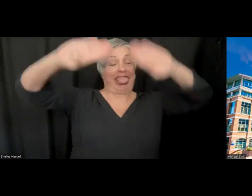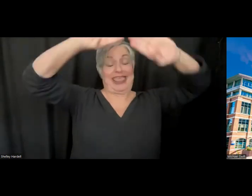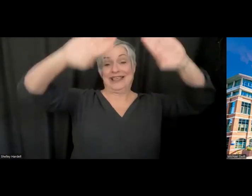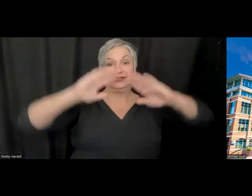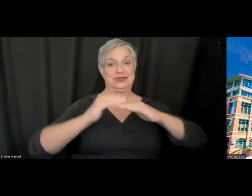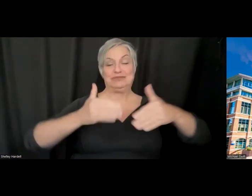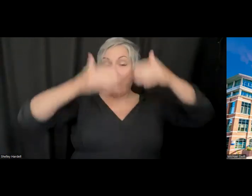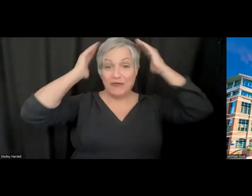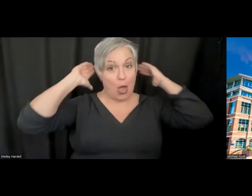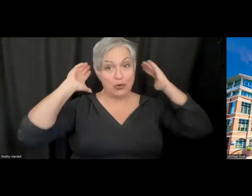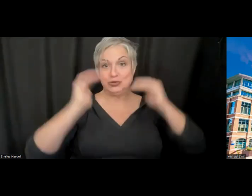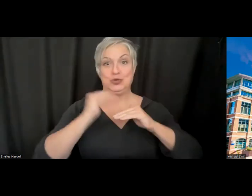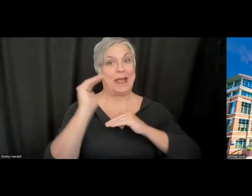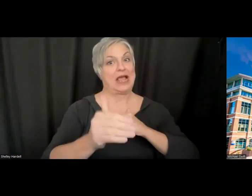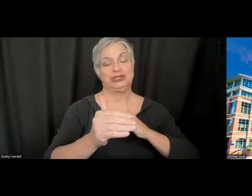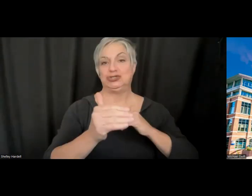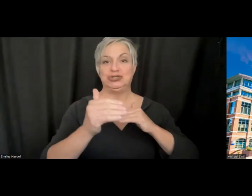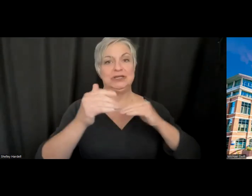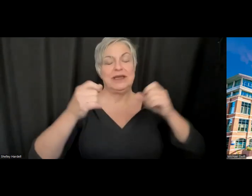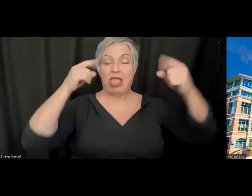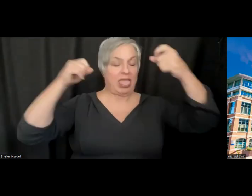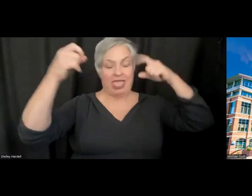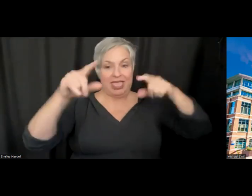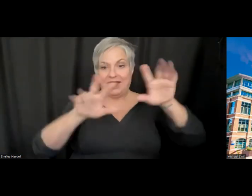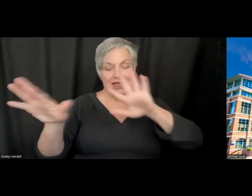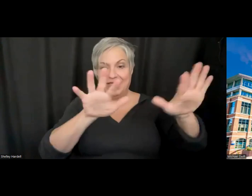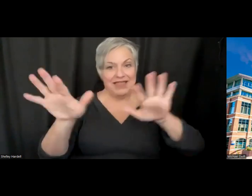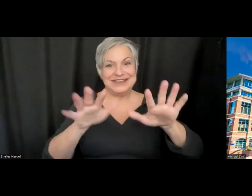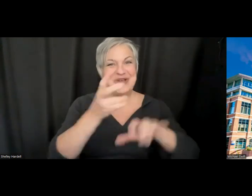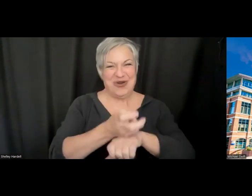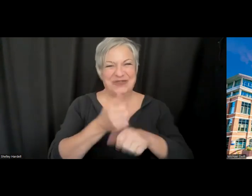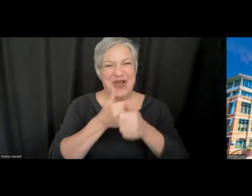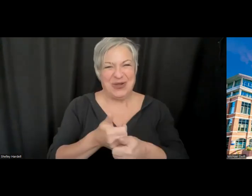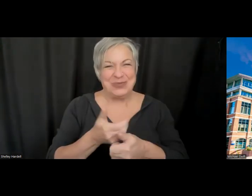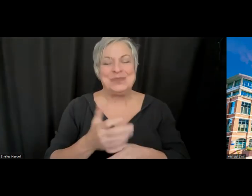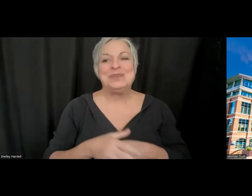audio overload, just too much going on. So I think the